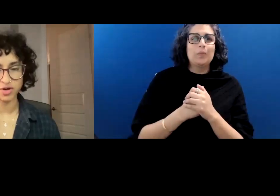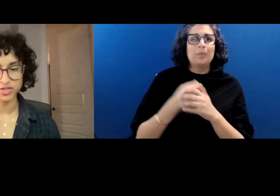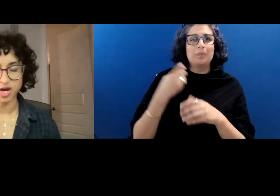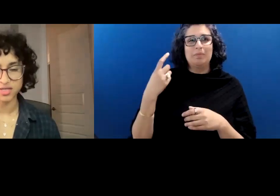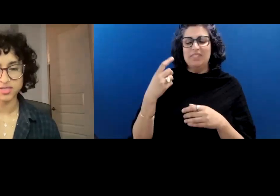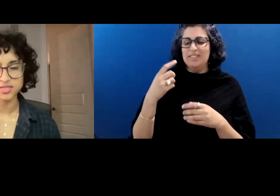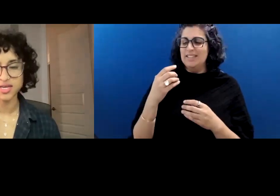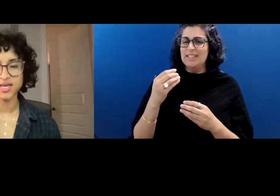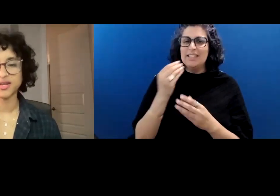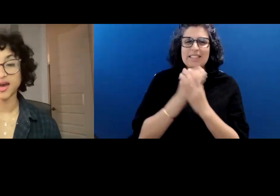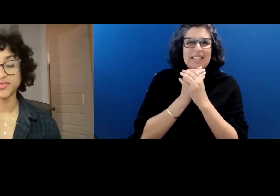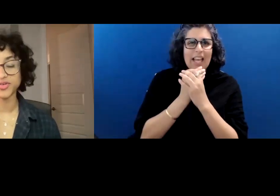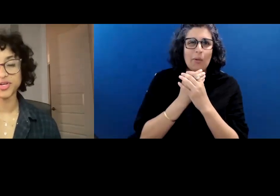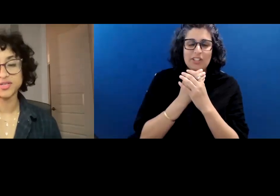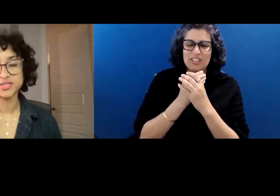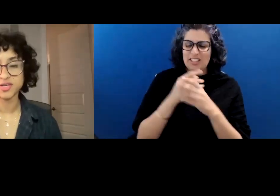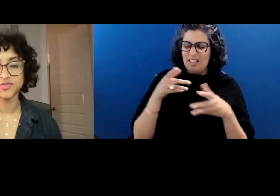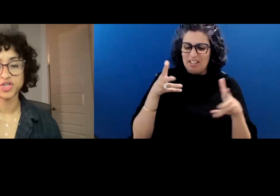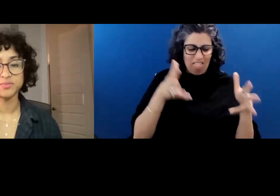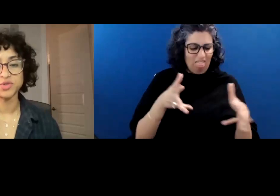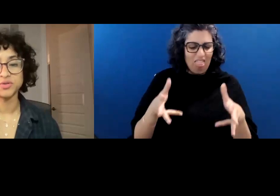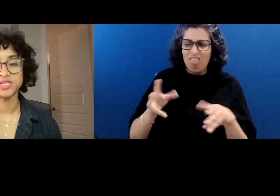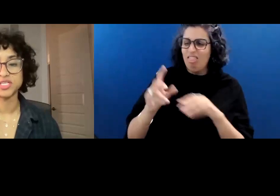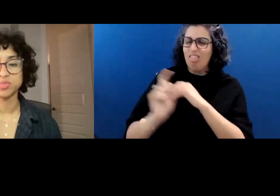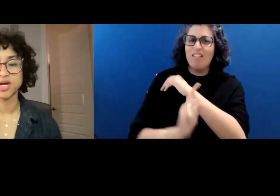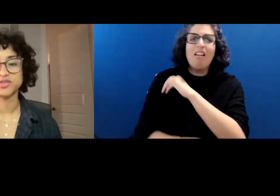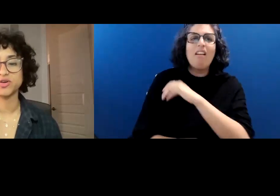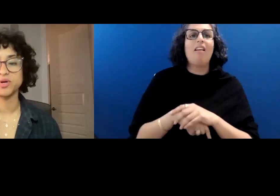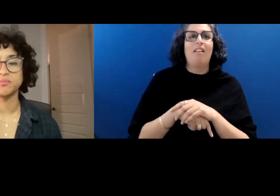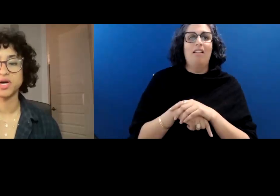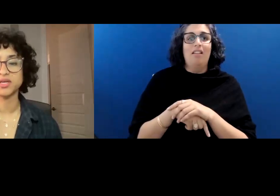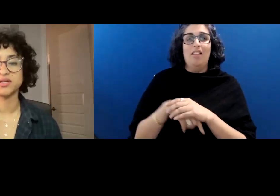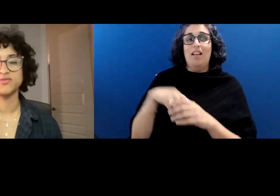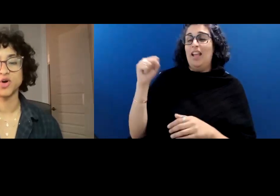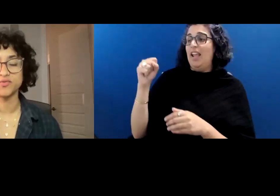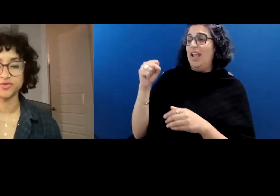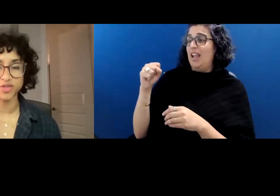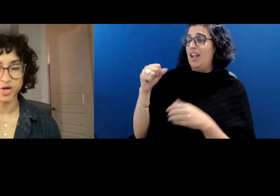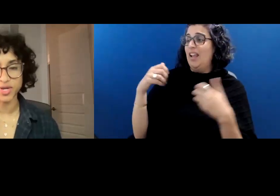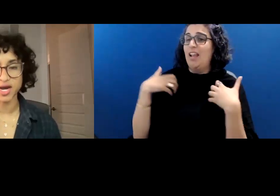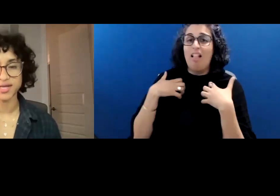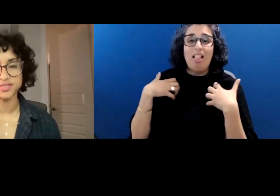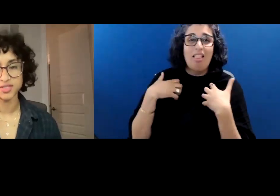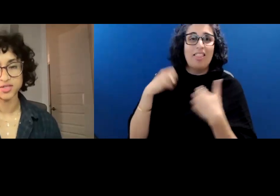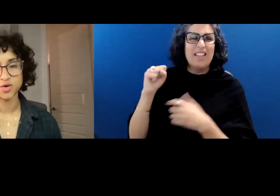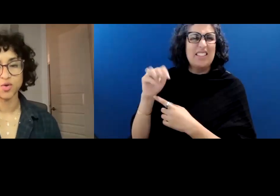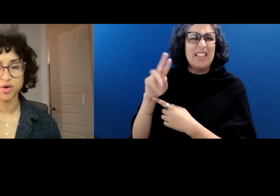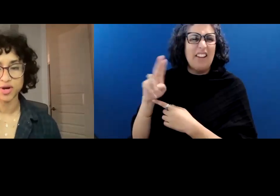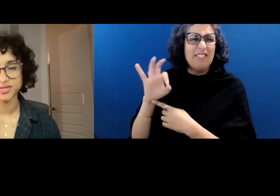are tossed, and after a stuffed shamu is plucked from a bucket of overflowing identical orcas